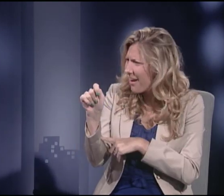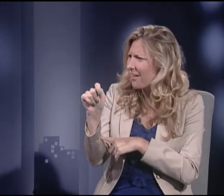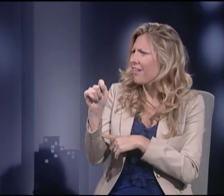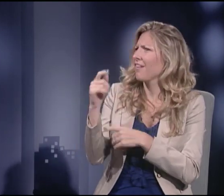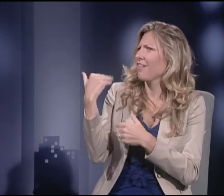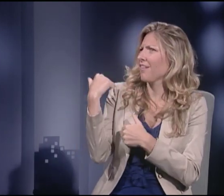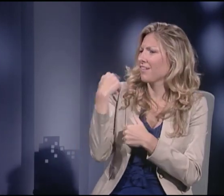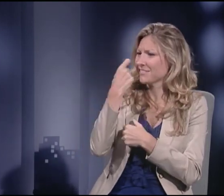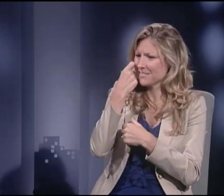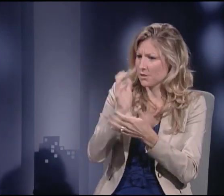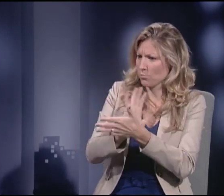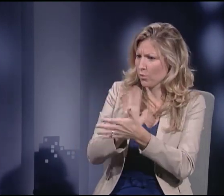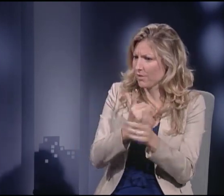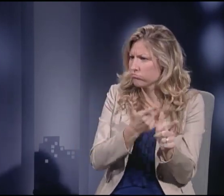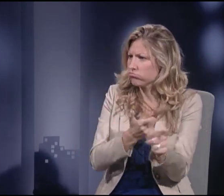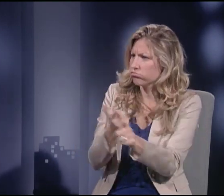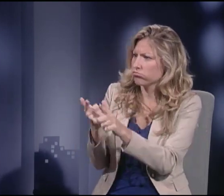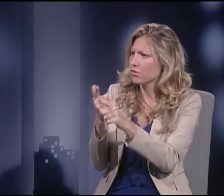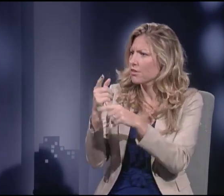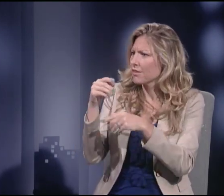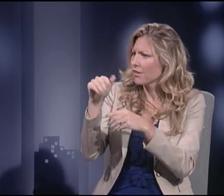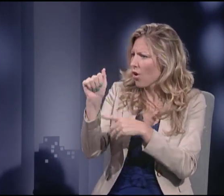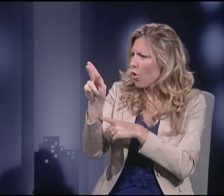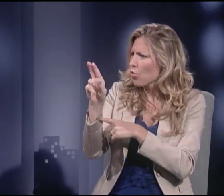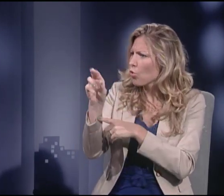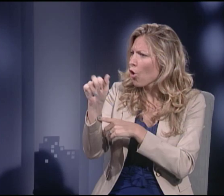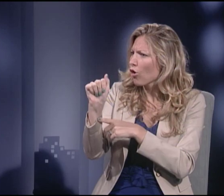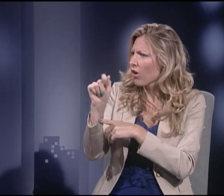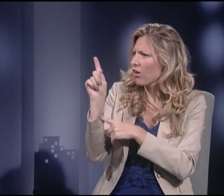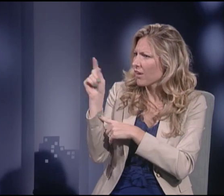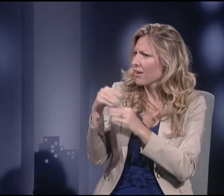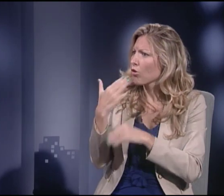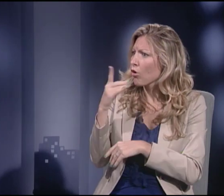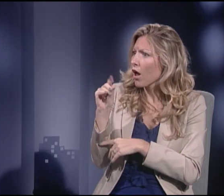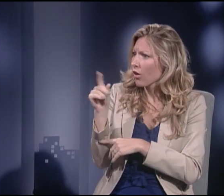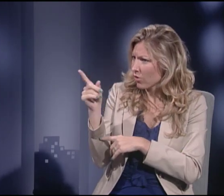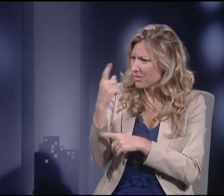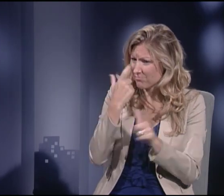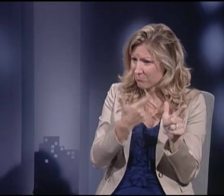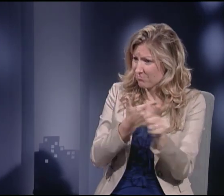But yet, recently, the massacre that happened in Colorado